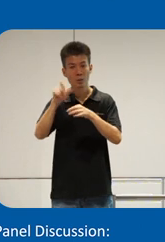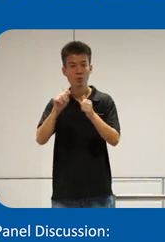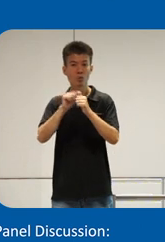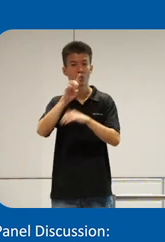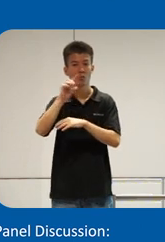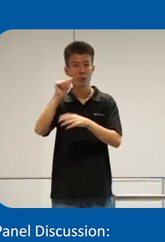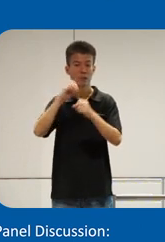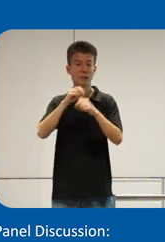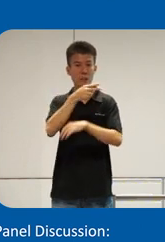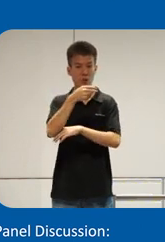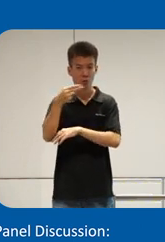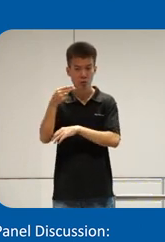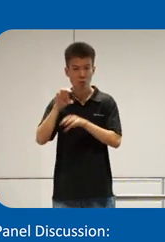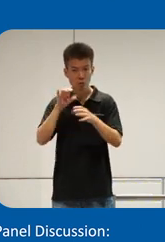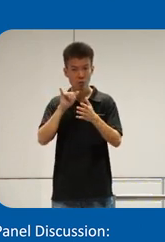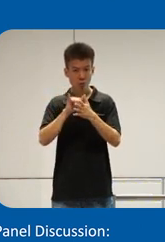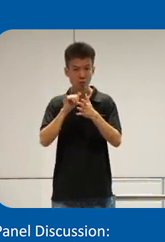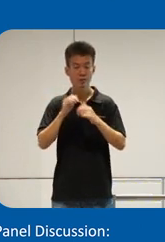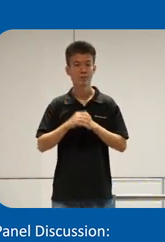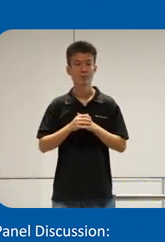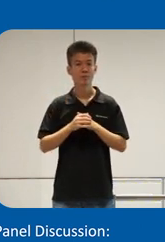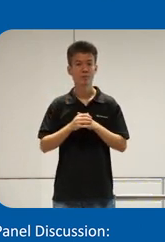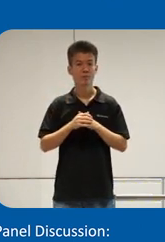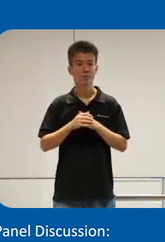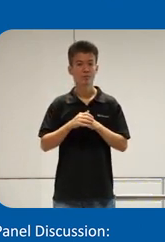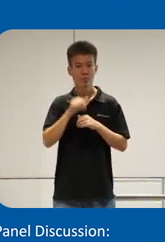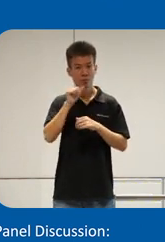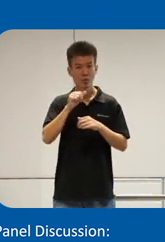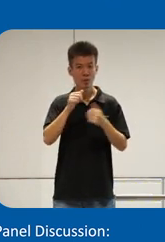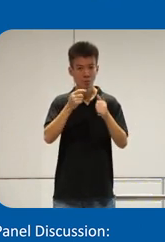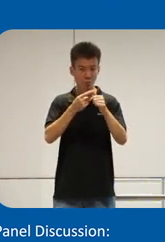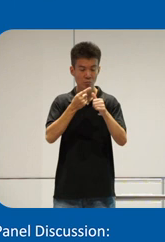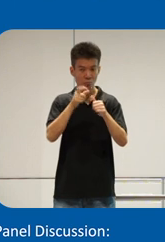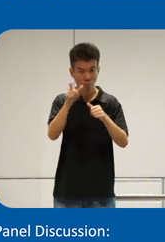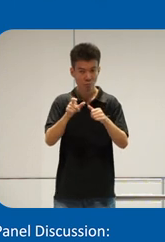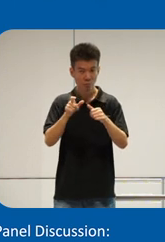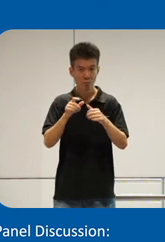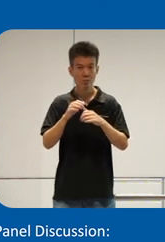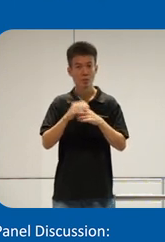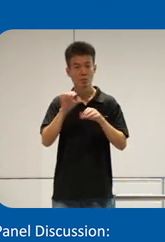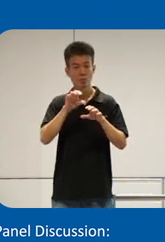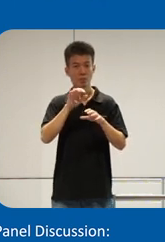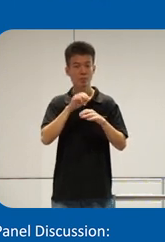Indonesia we do that in order so it's not the person first so the competitor first and this